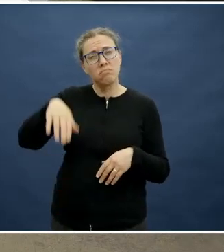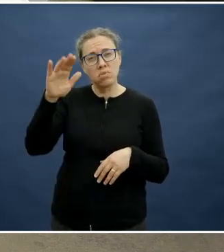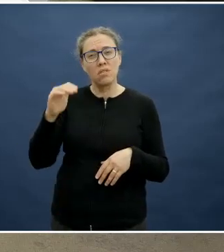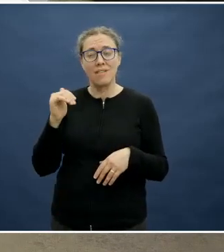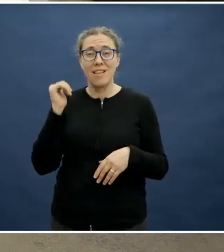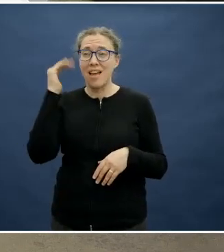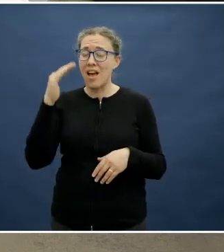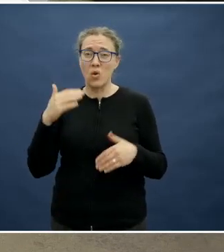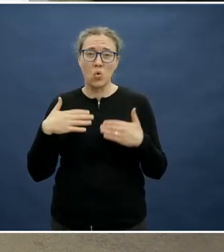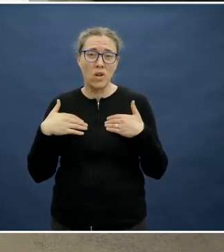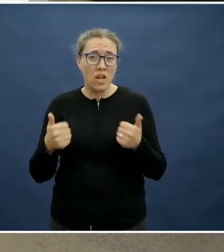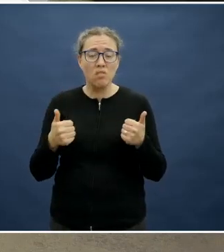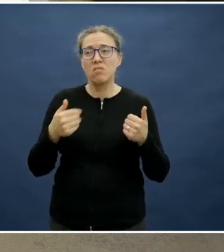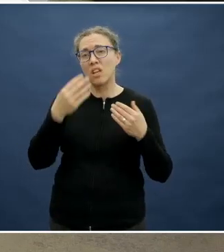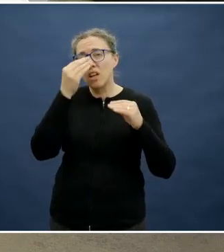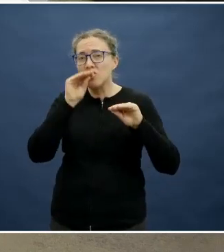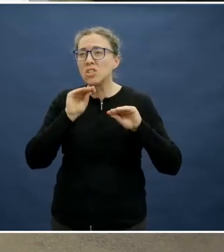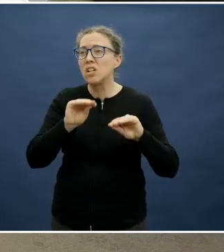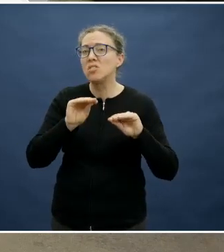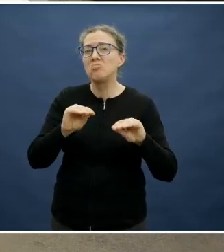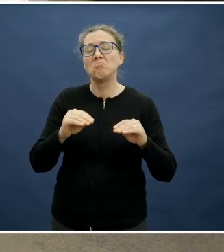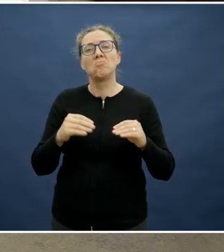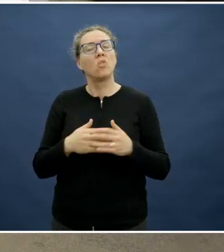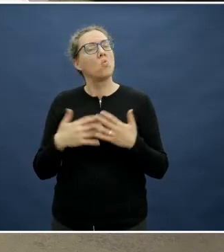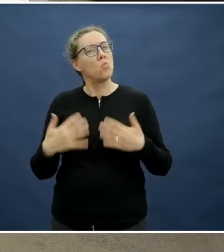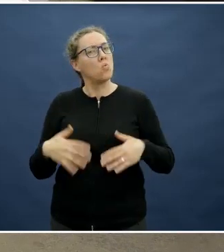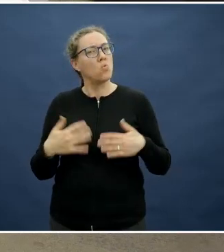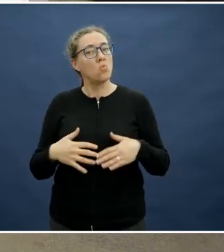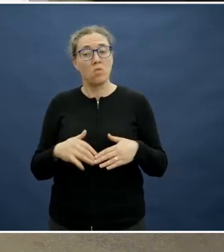It's wrapped up in their education, in their health outcomes, even in their employment